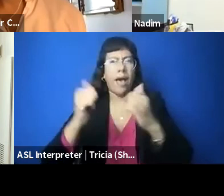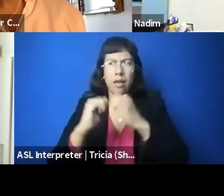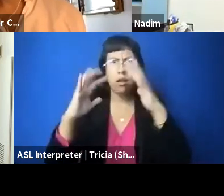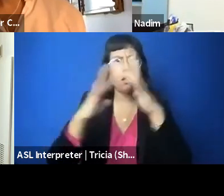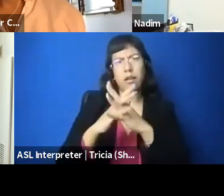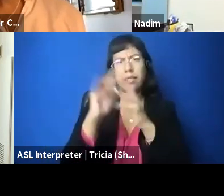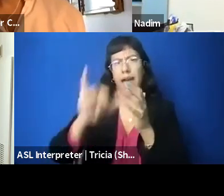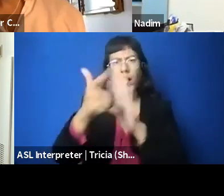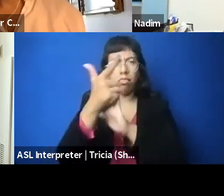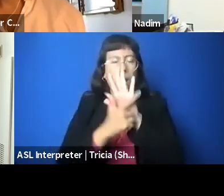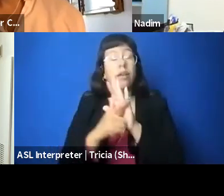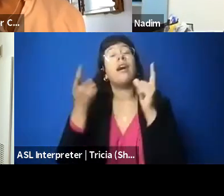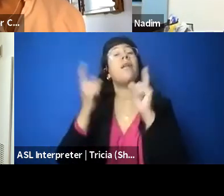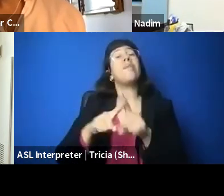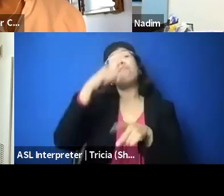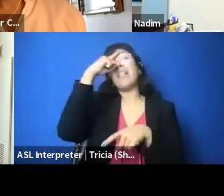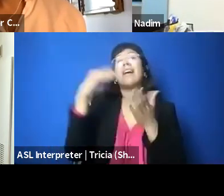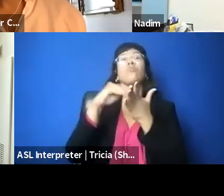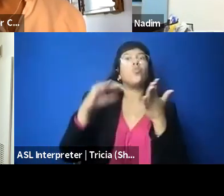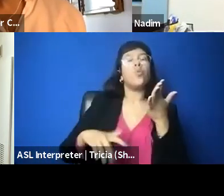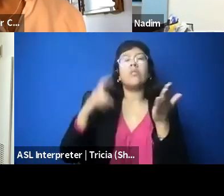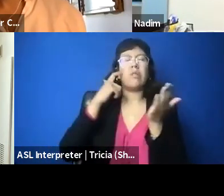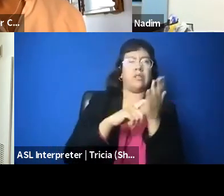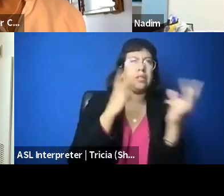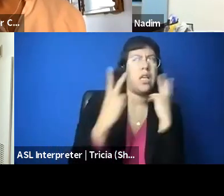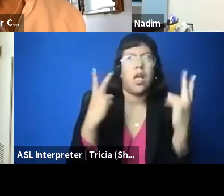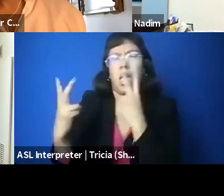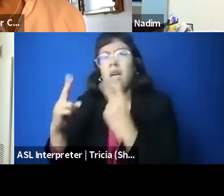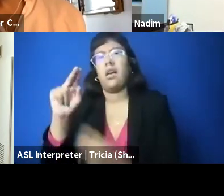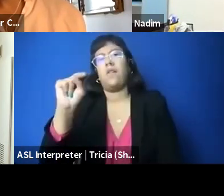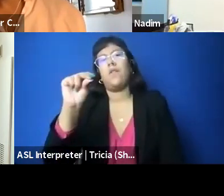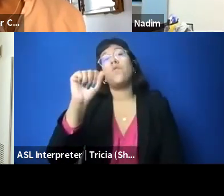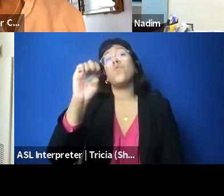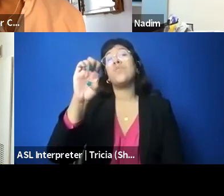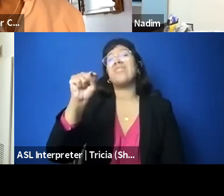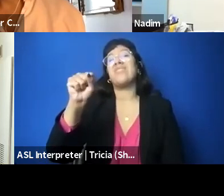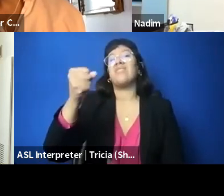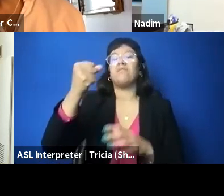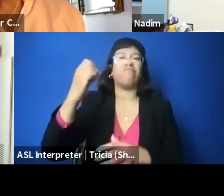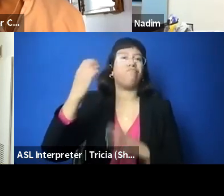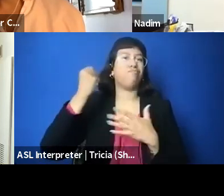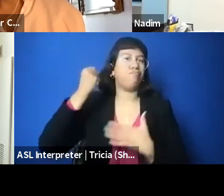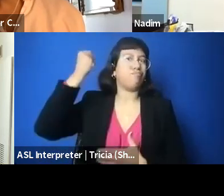were facing nooses and really horrific racist acts so that they couldn't get an education, right?